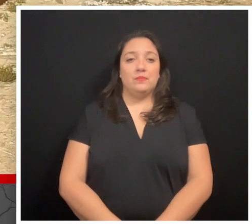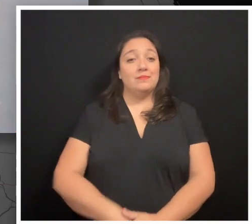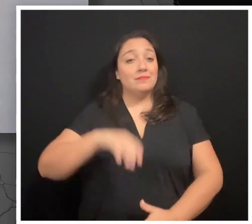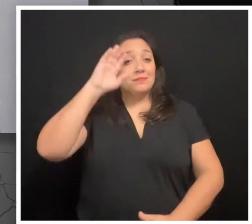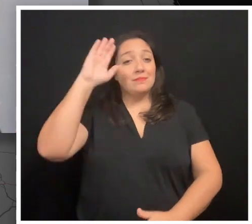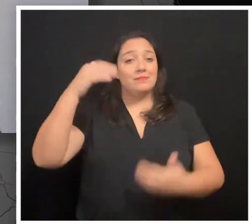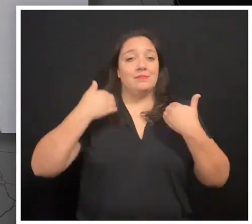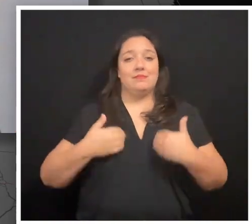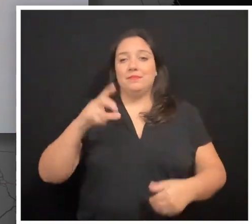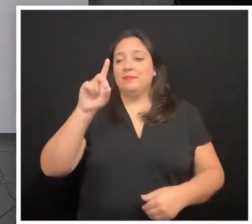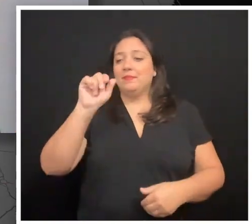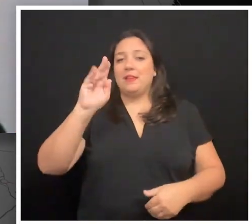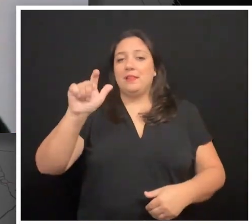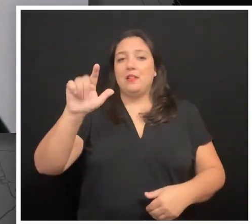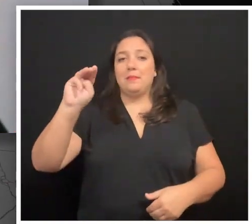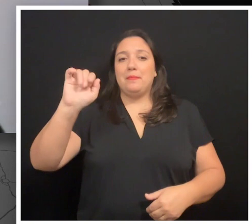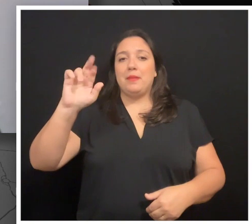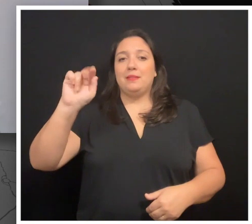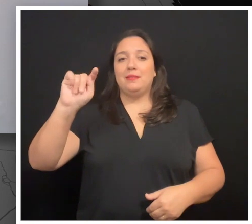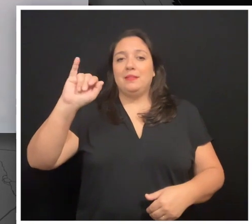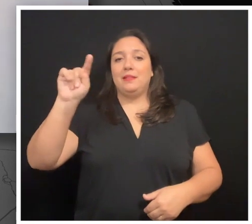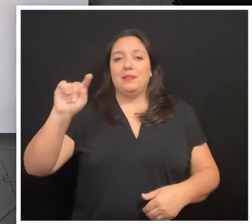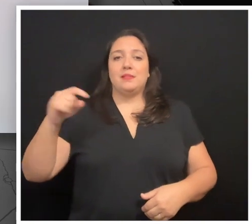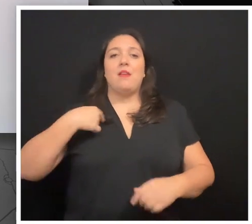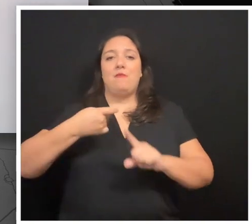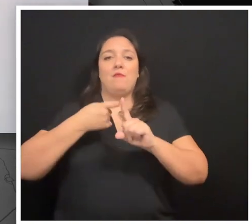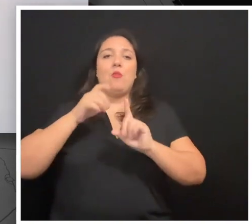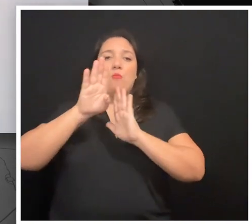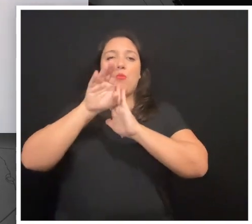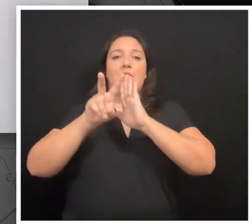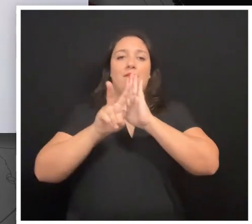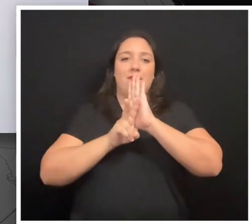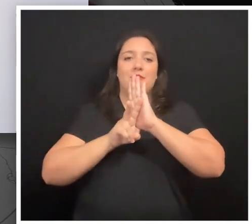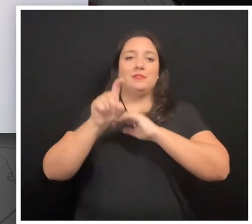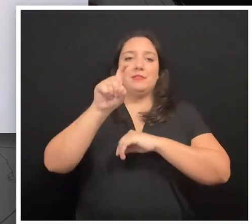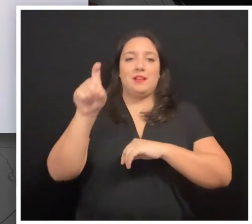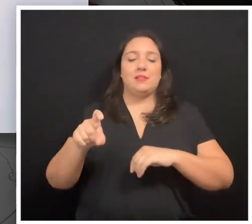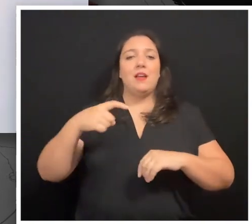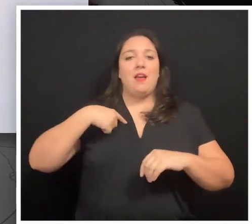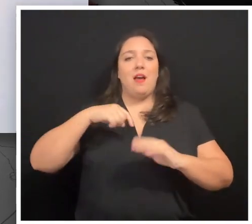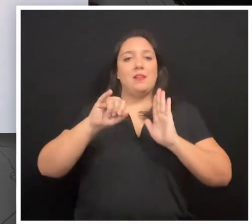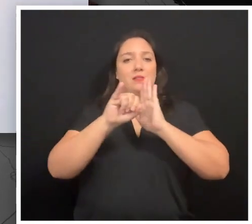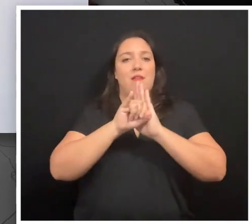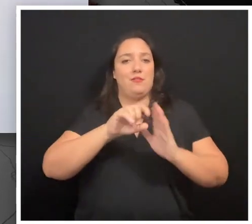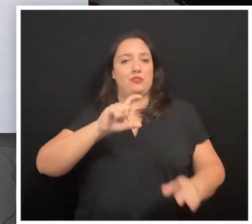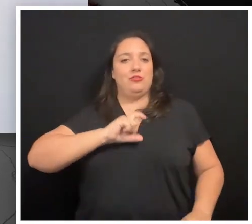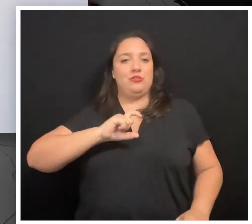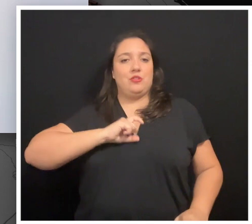Hello, my name is Daniel Martinez and I'm from Brownsville, Texas. I identify as a Chicano man.